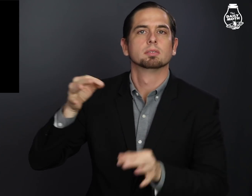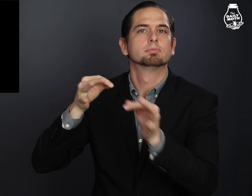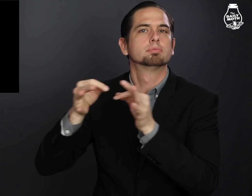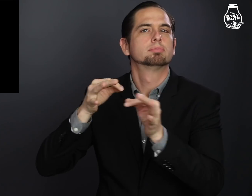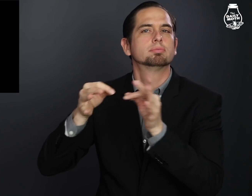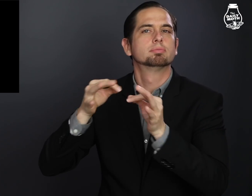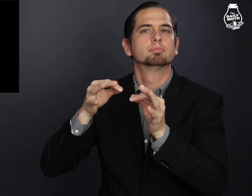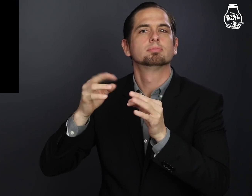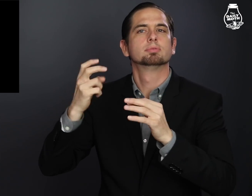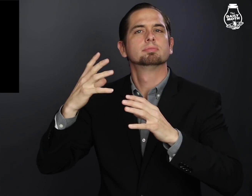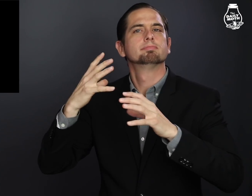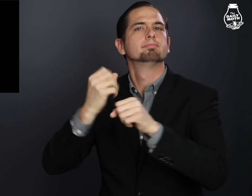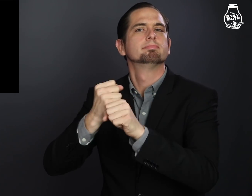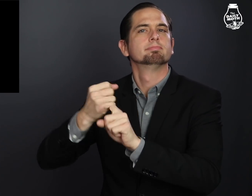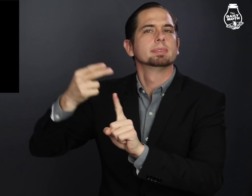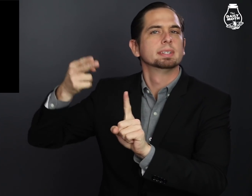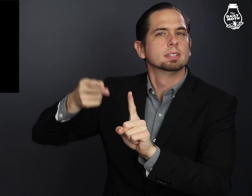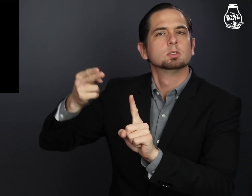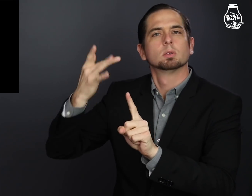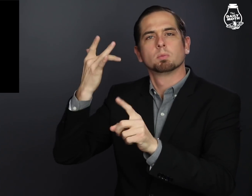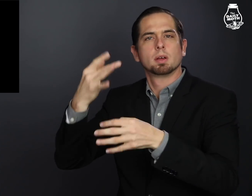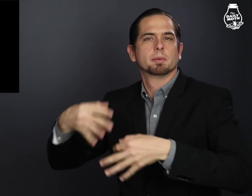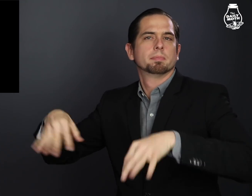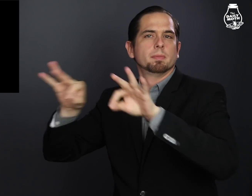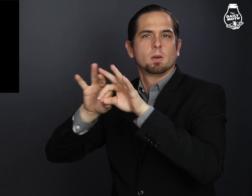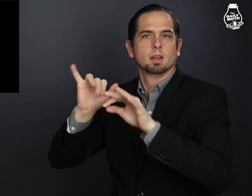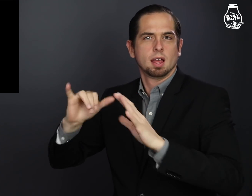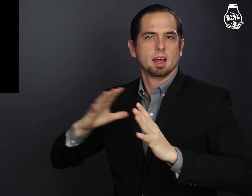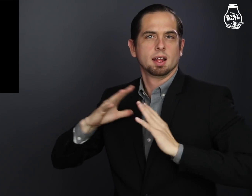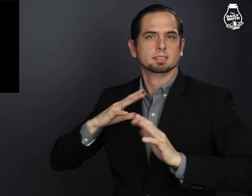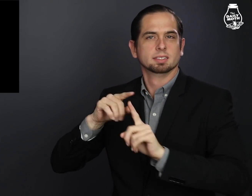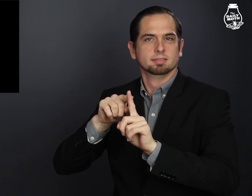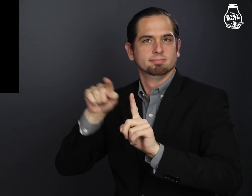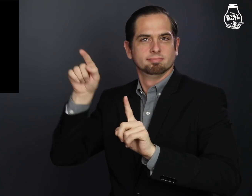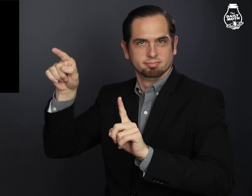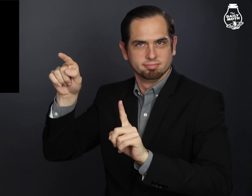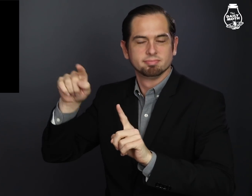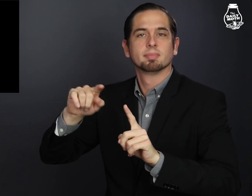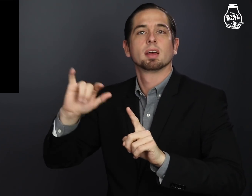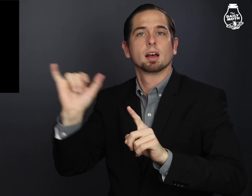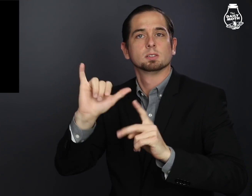that explains the importance of this holiday.